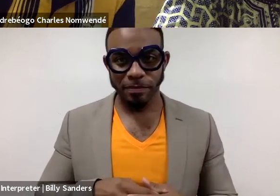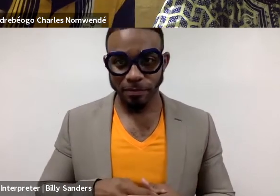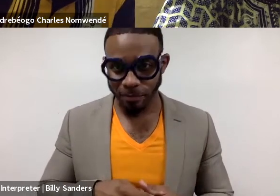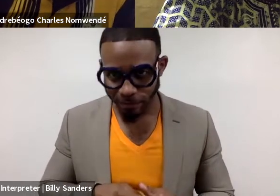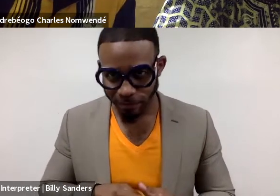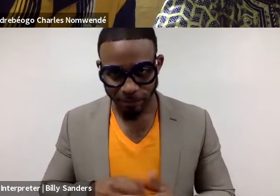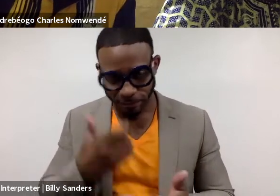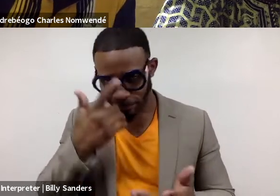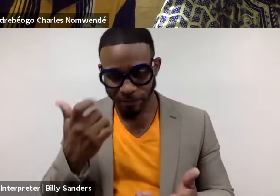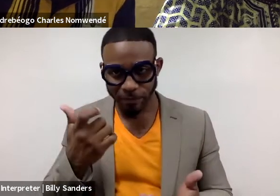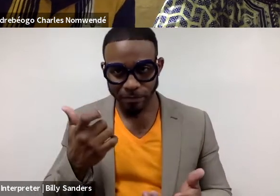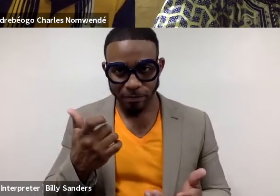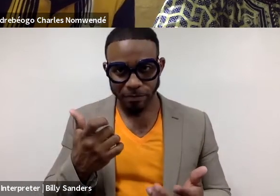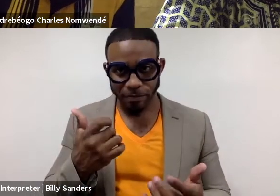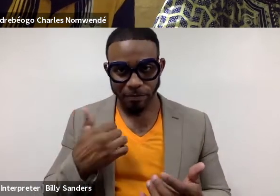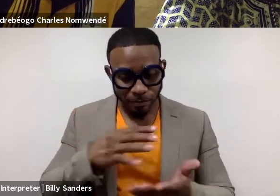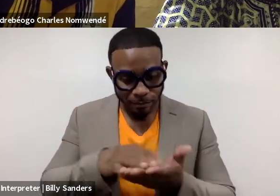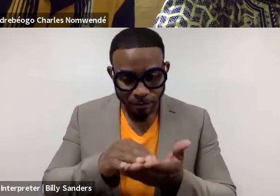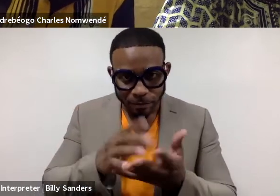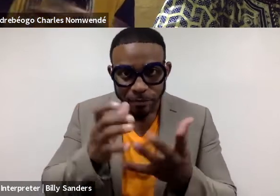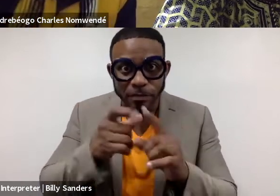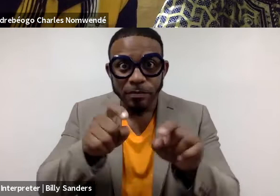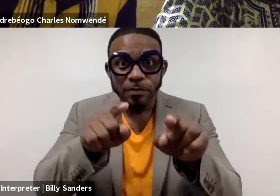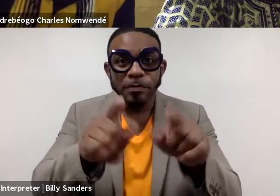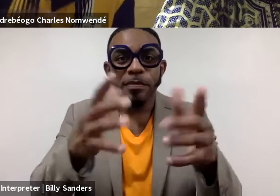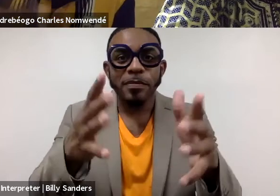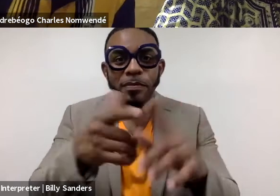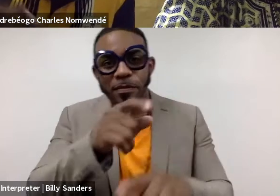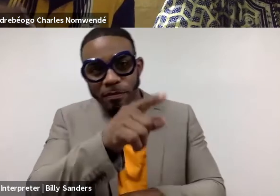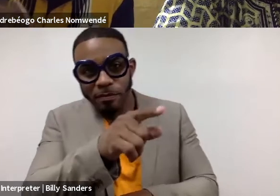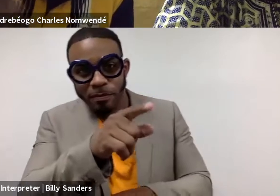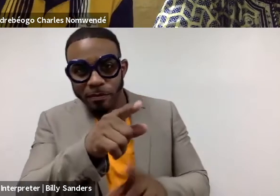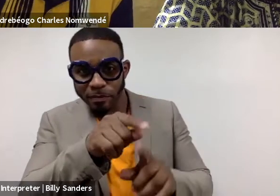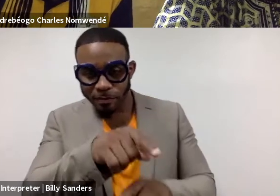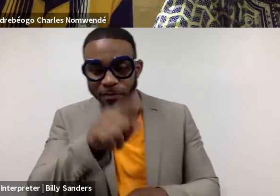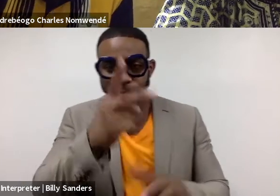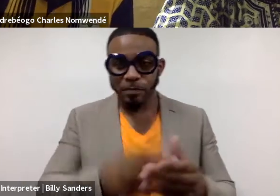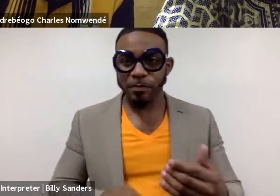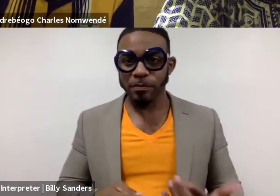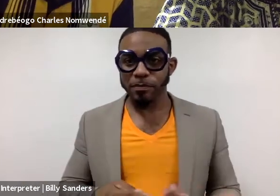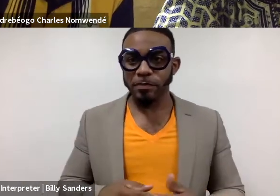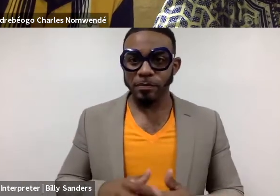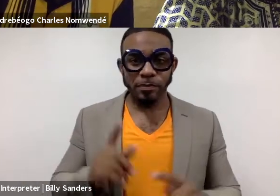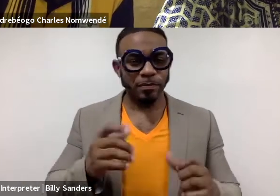because I am learning a lot from you, from her, from her way to the theater and everything like that.